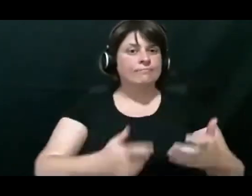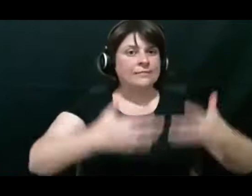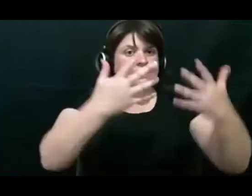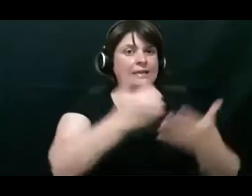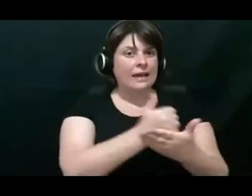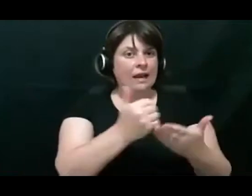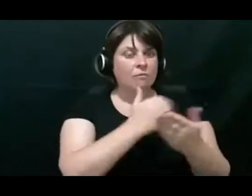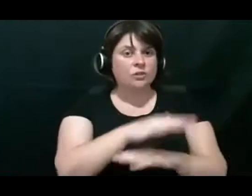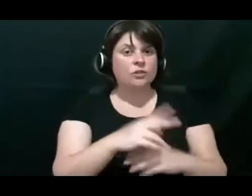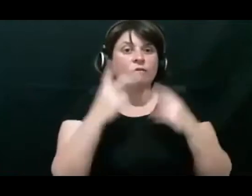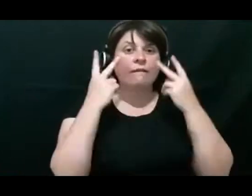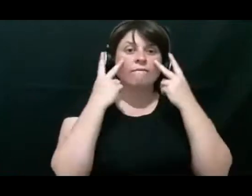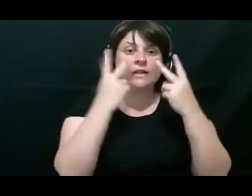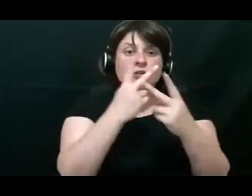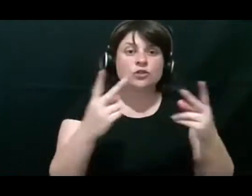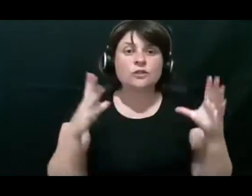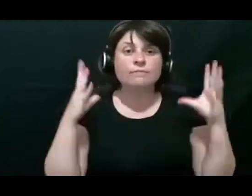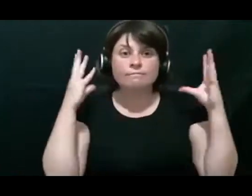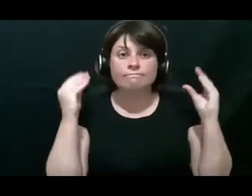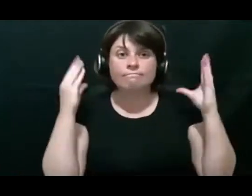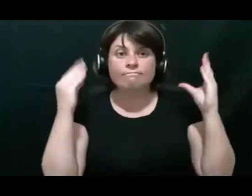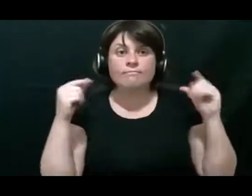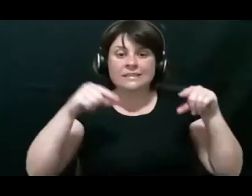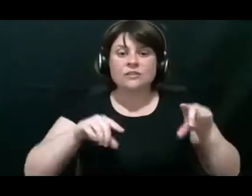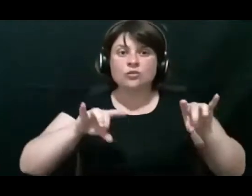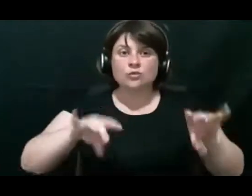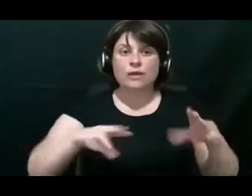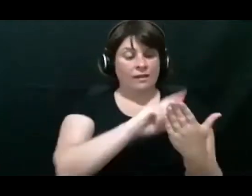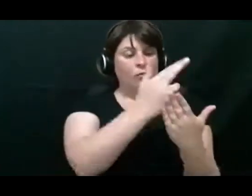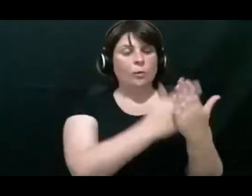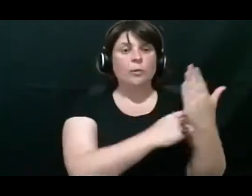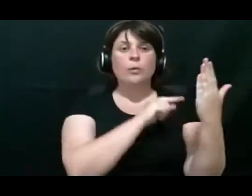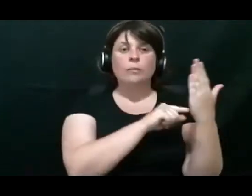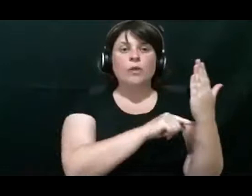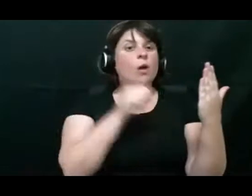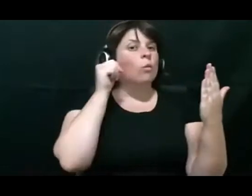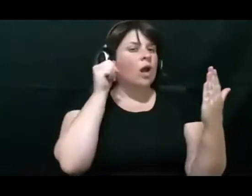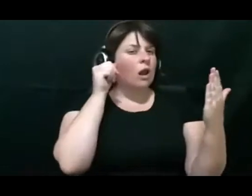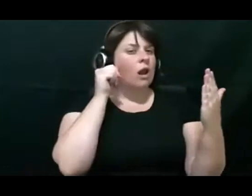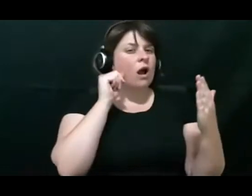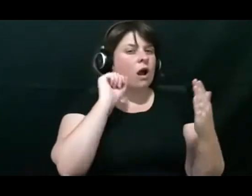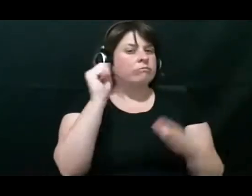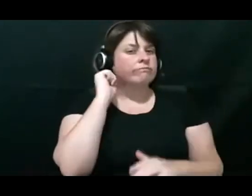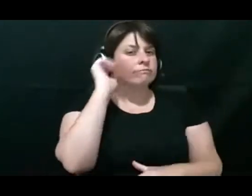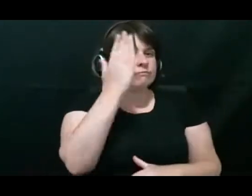What we know from that report is we know Aboriginal and Torres Strait Islander are twice as likely